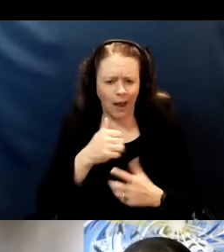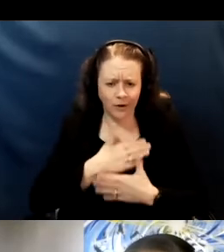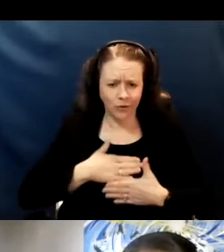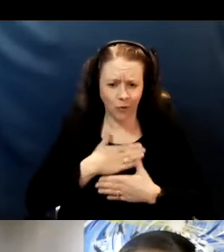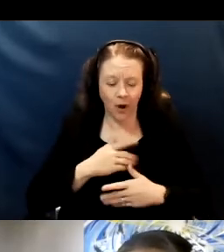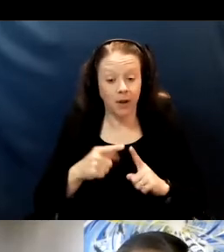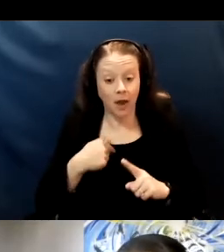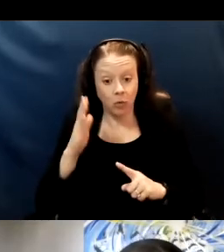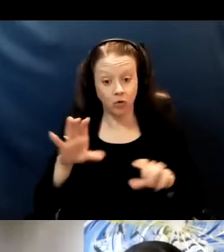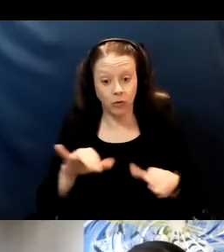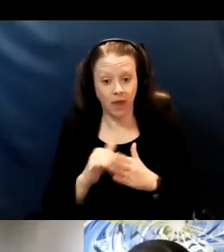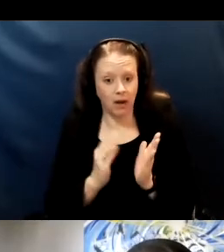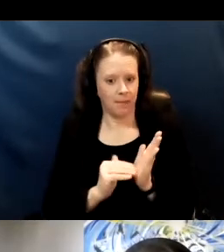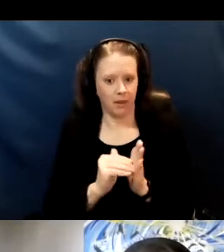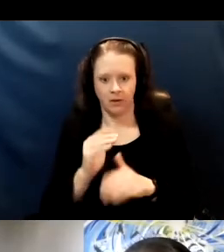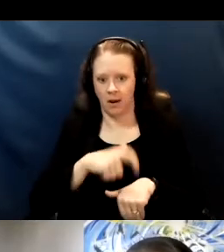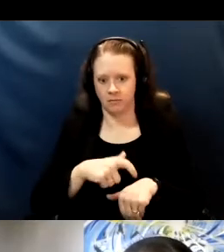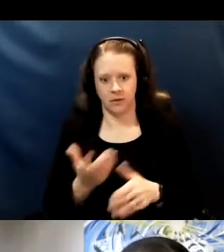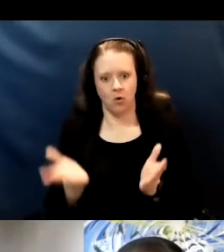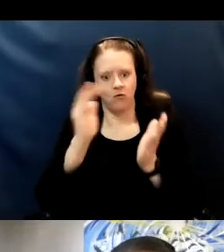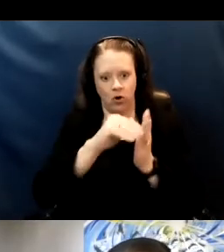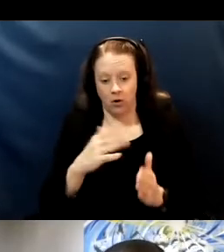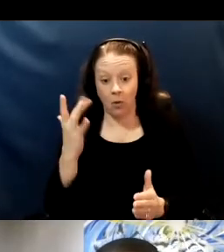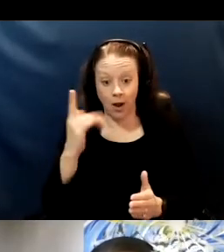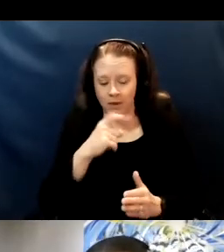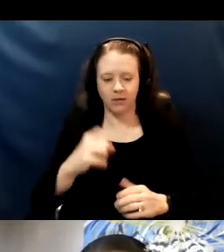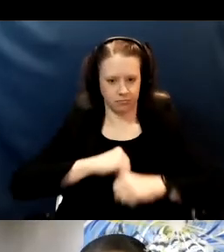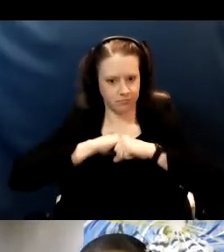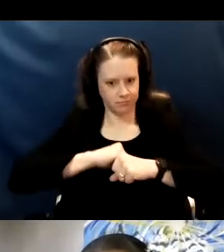because I know that it gave me protection. And in fact, I celebrated it